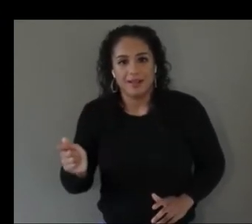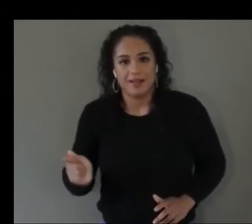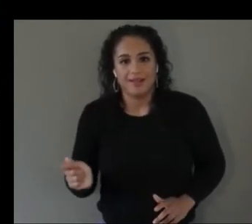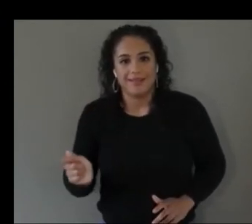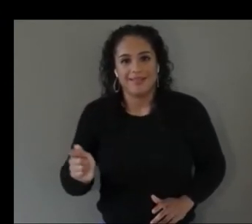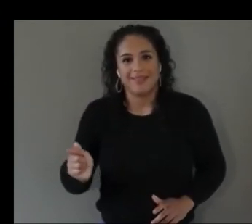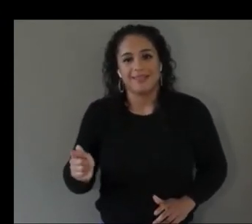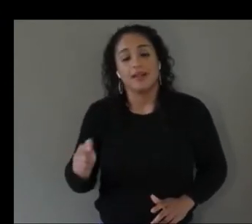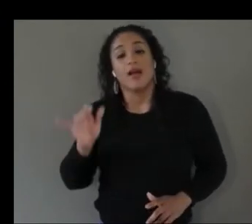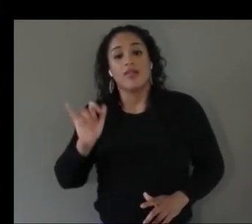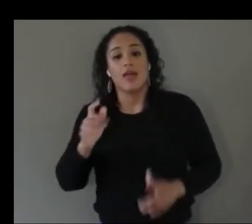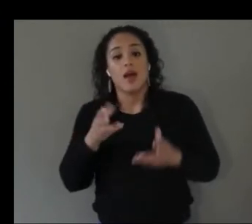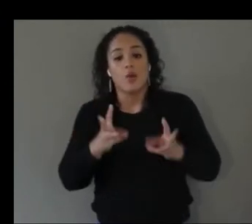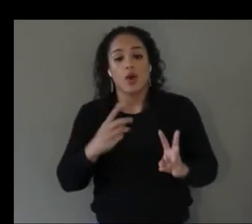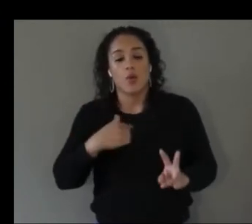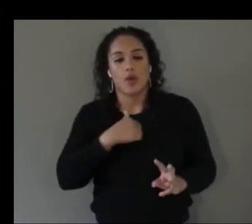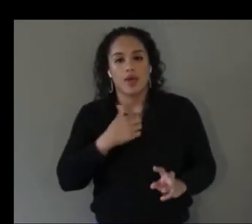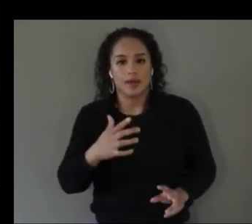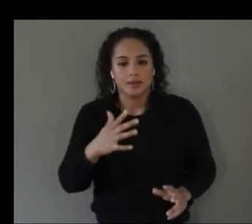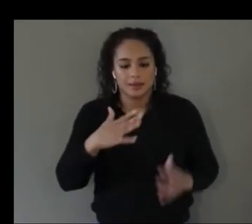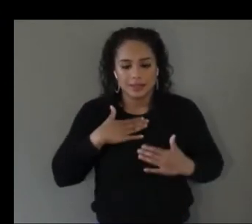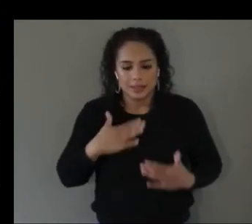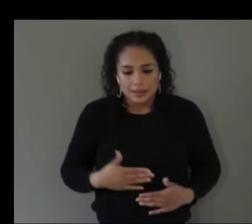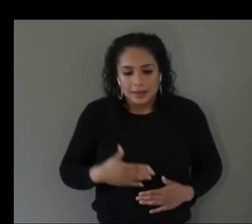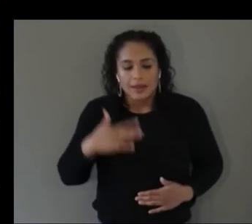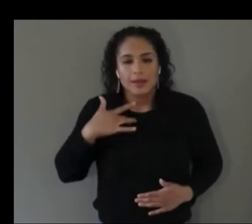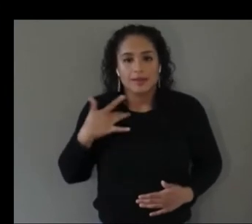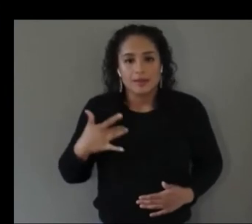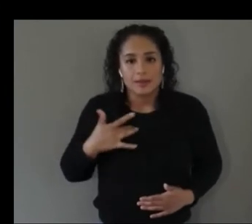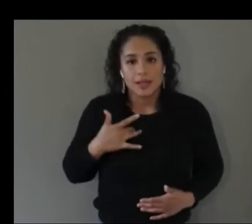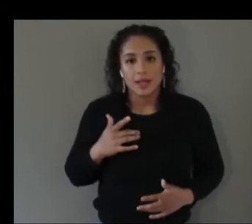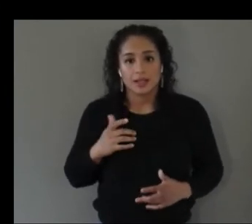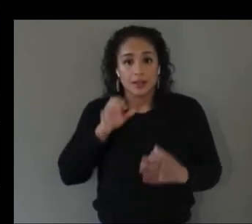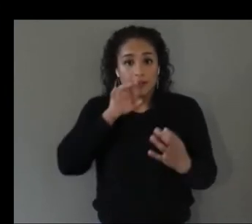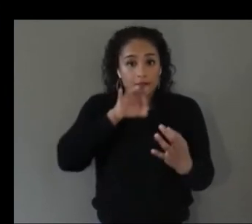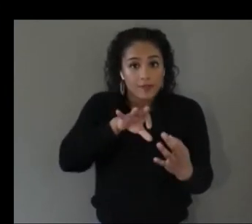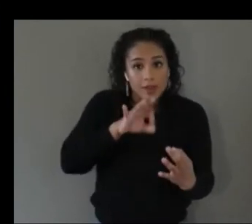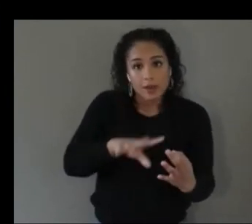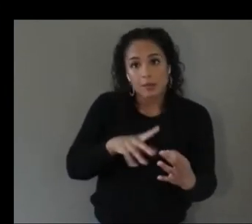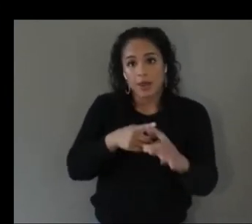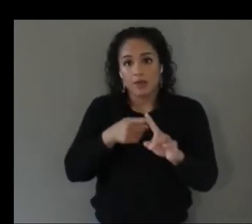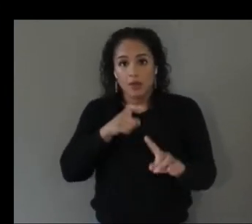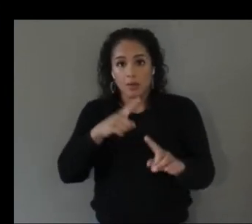them based on their head and their hands and and how they're facing all without needing a headset